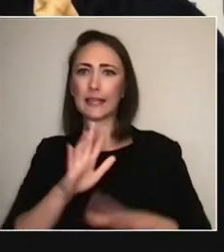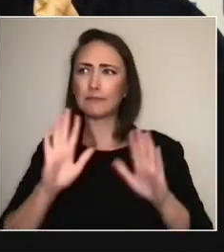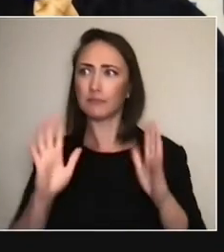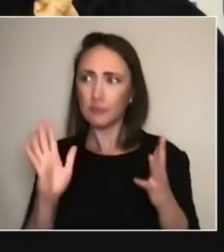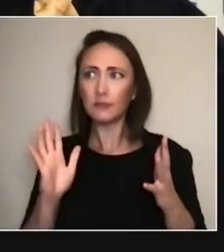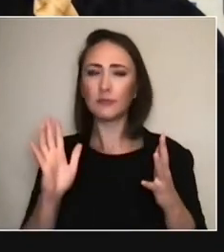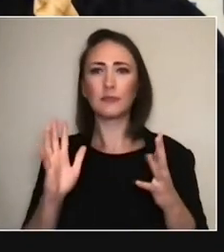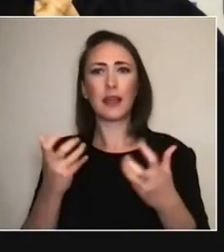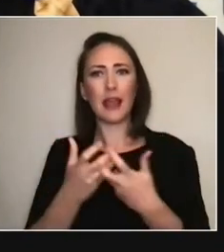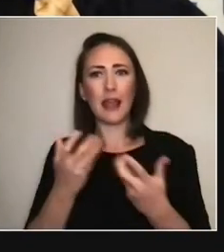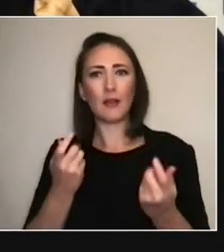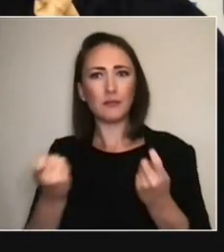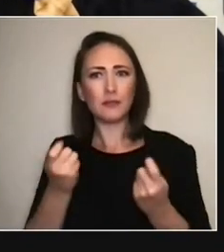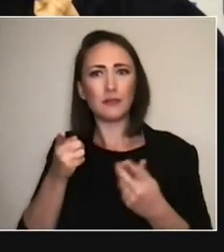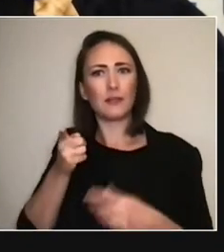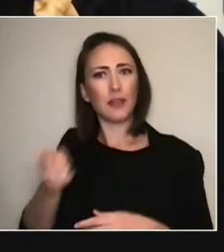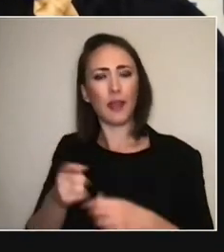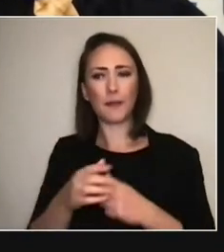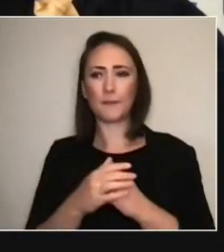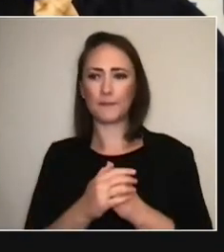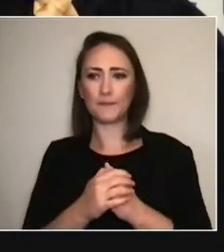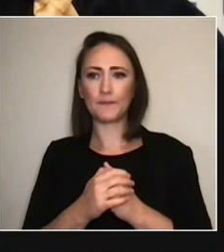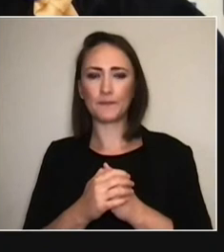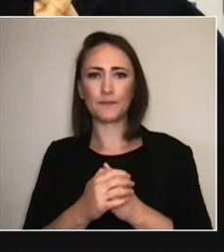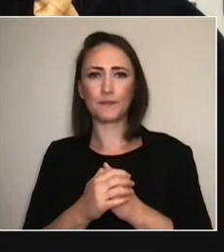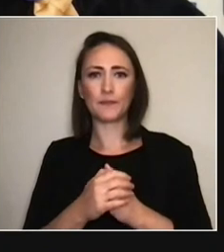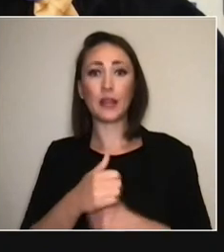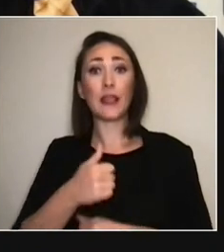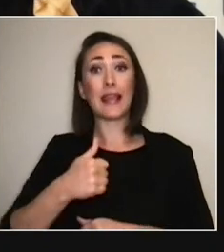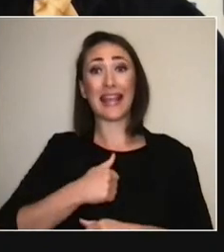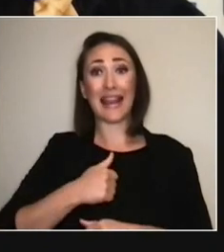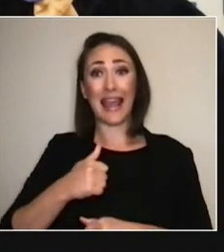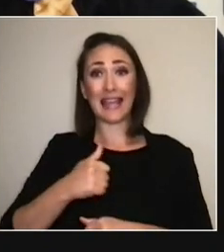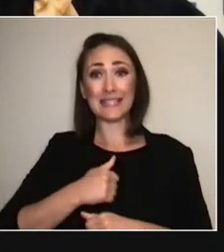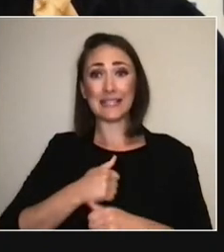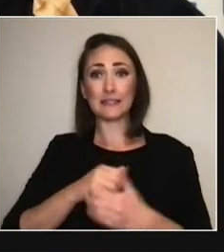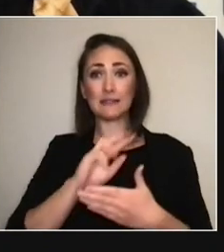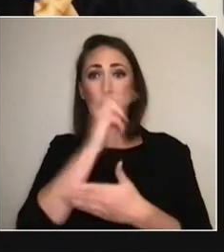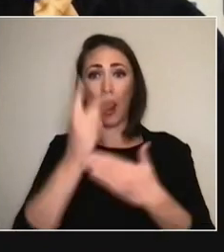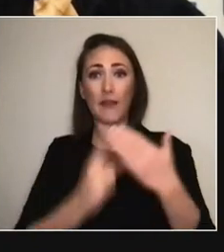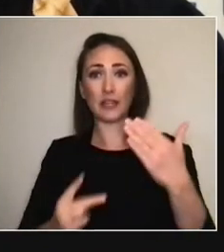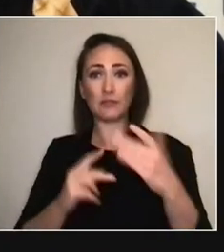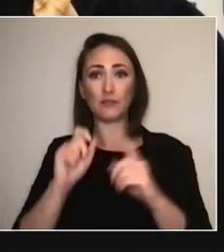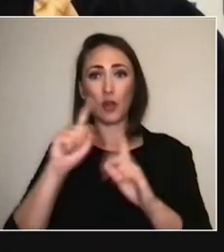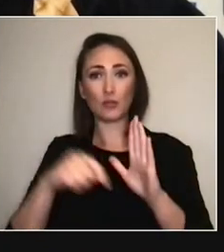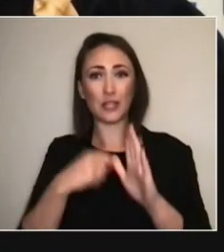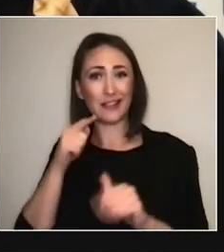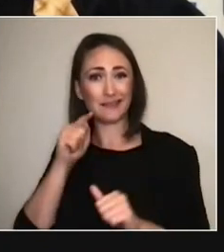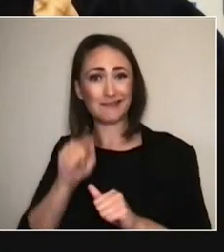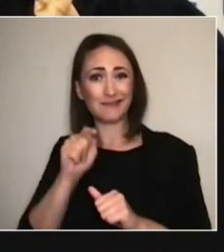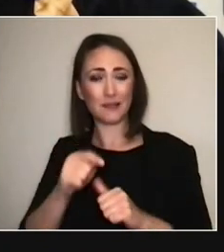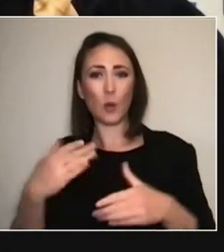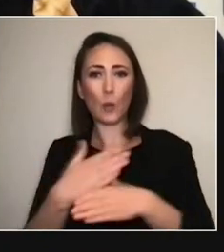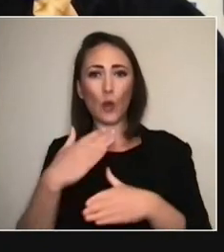They have a project that I think epitomises the idea of concept touring. They work with a group of 8-year-olds